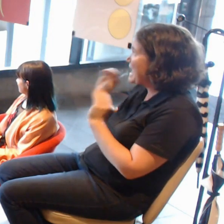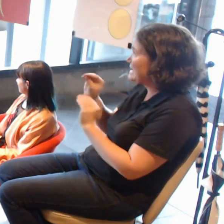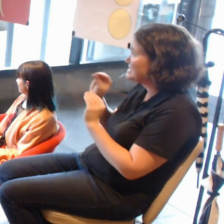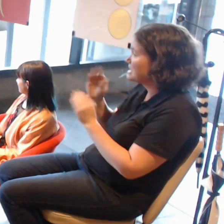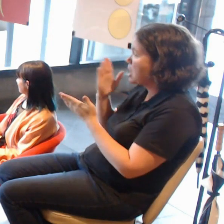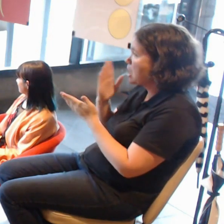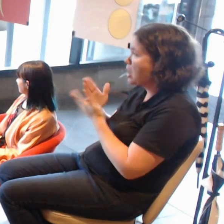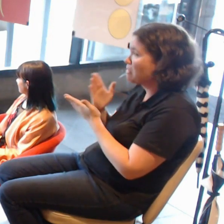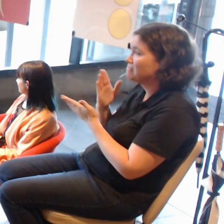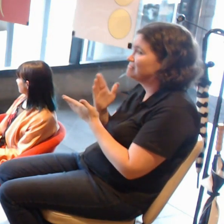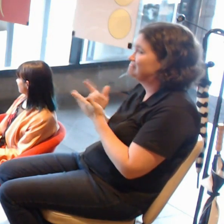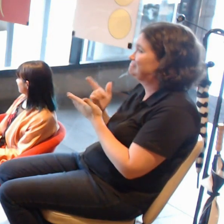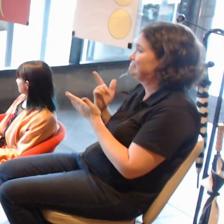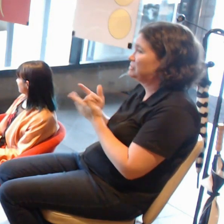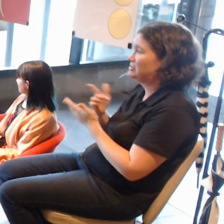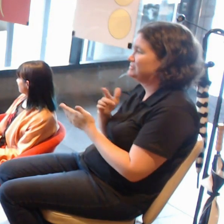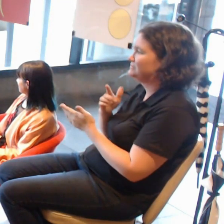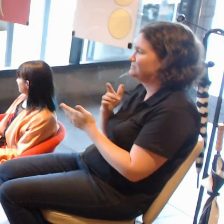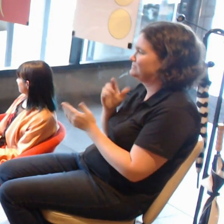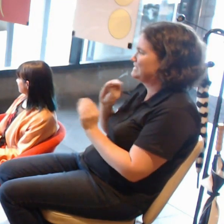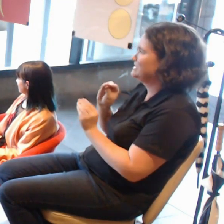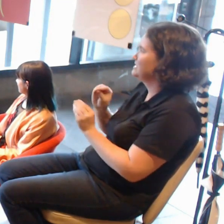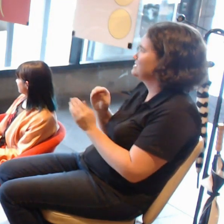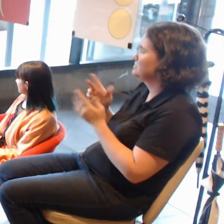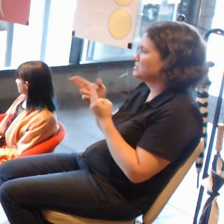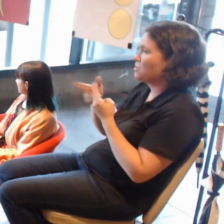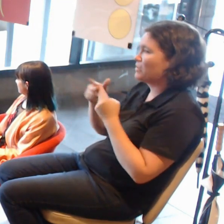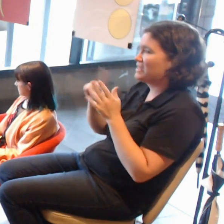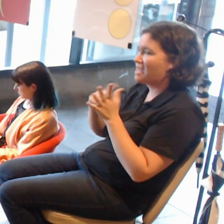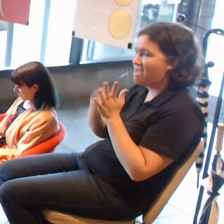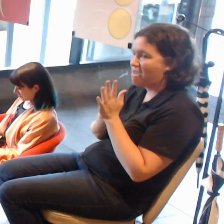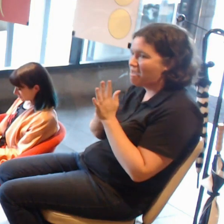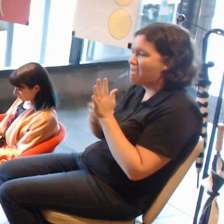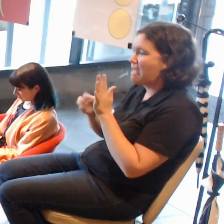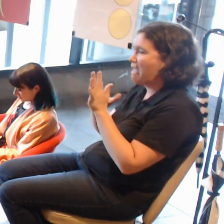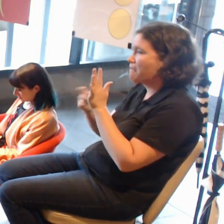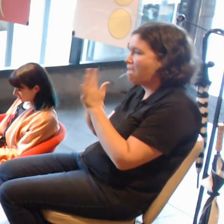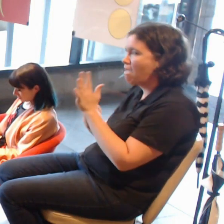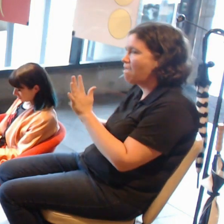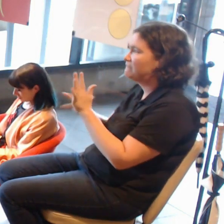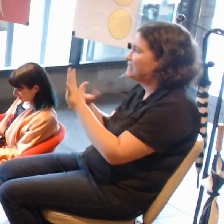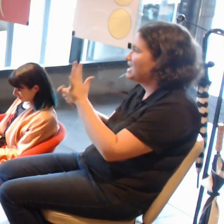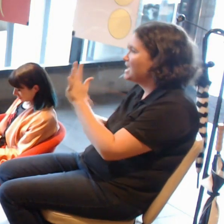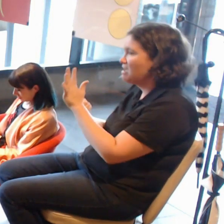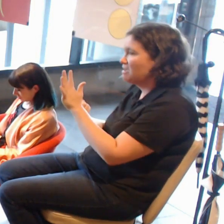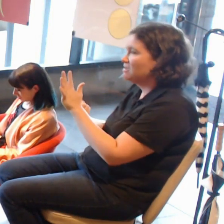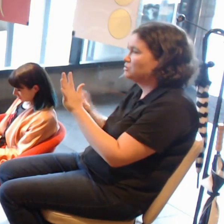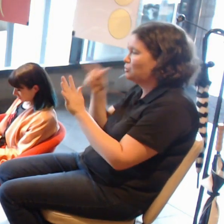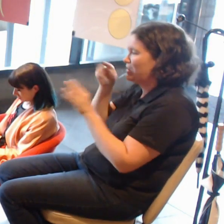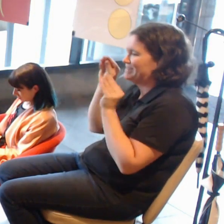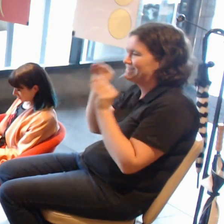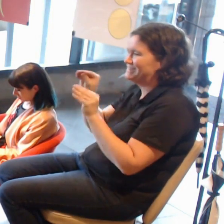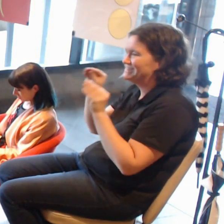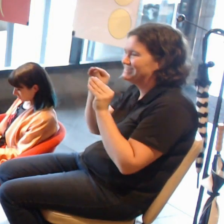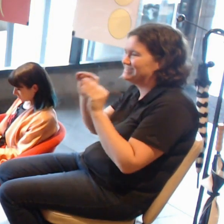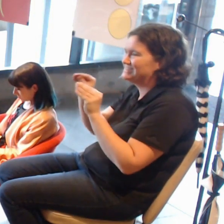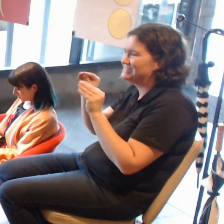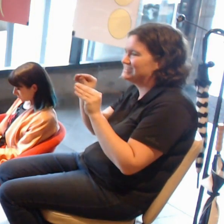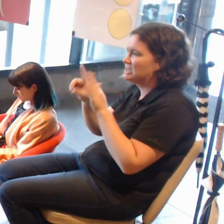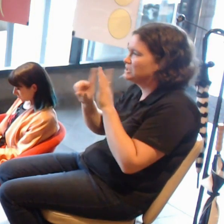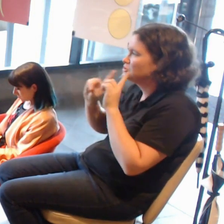because with AR, MR and VR, you can teach and demonstrate abstract concepts. Something that is usually extraordinarily difficult.